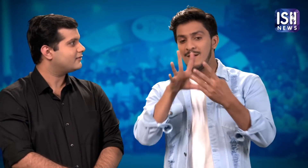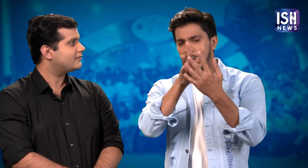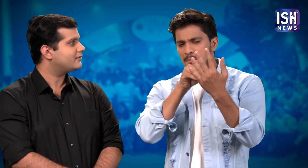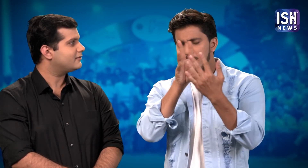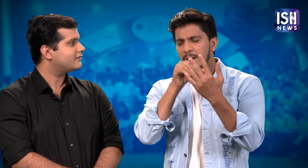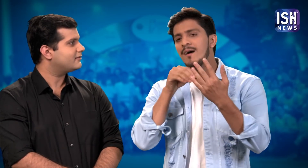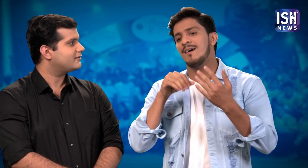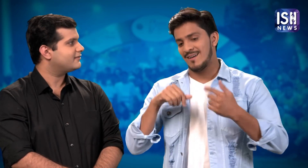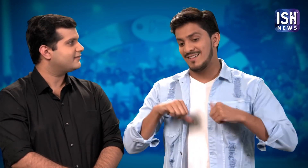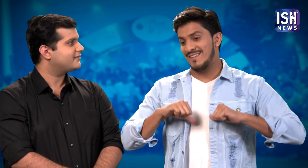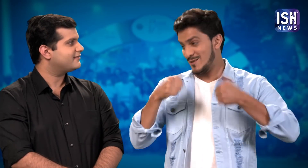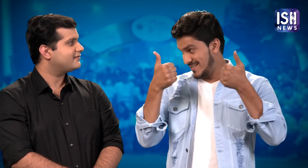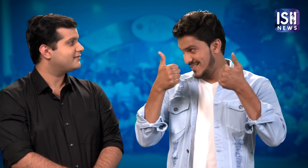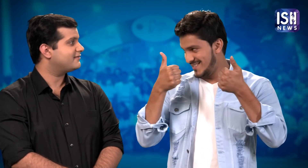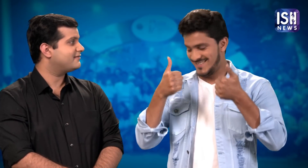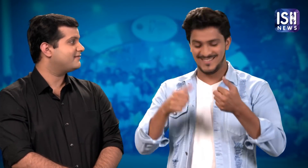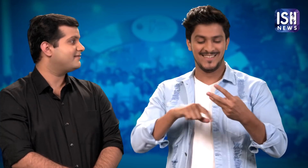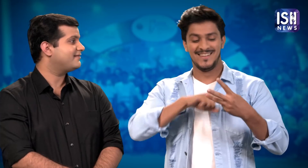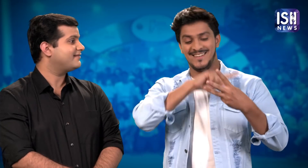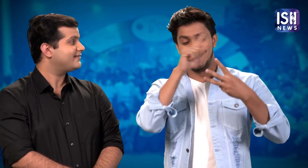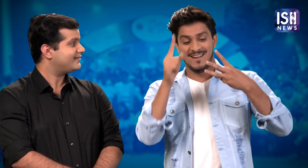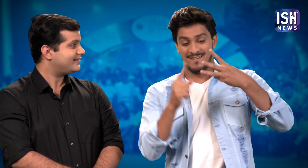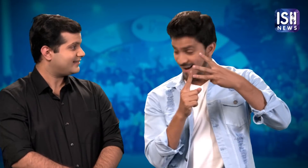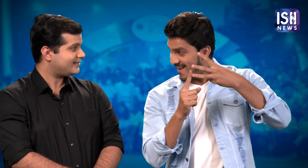I kept copying his moves. Thirdly,